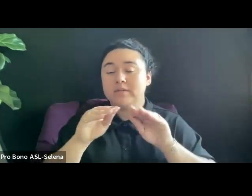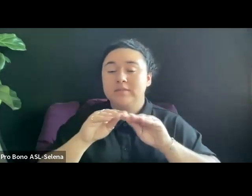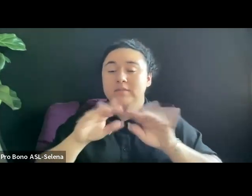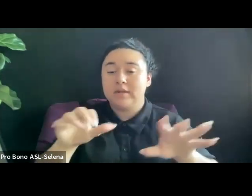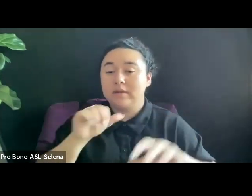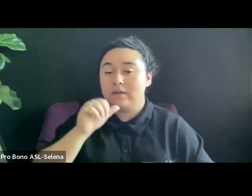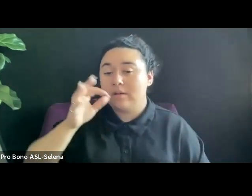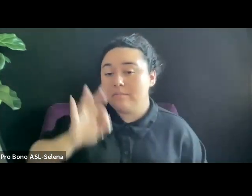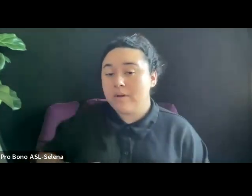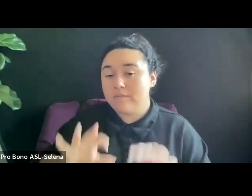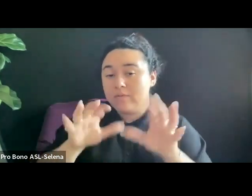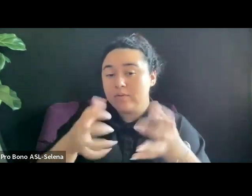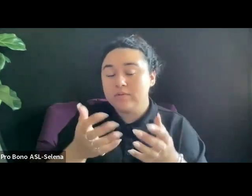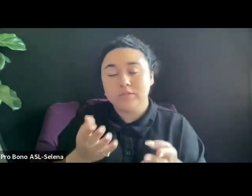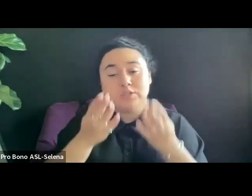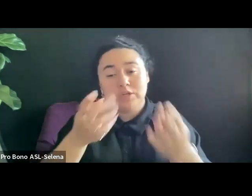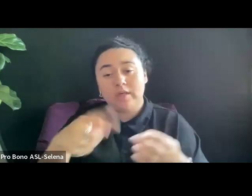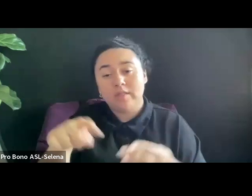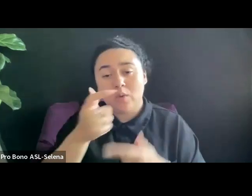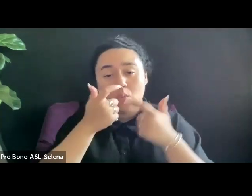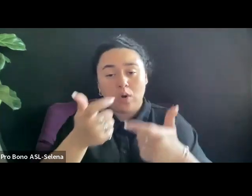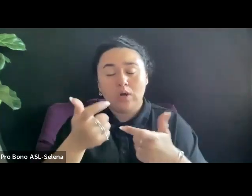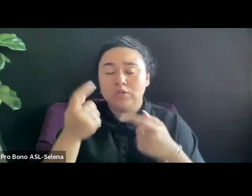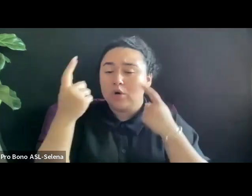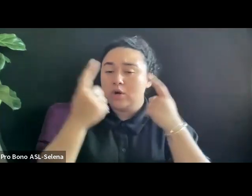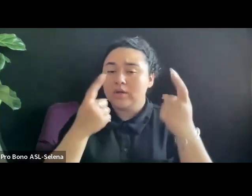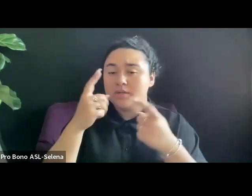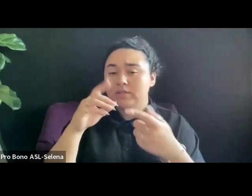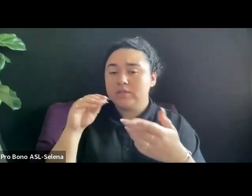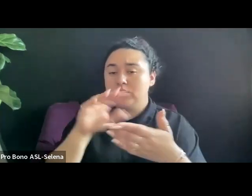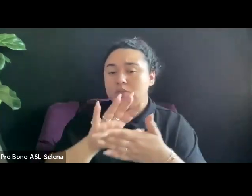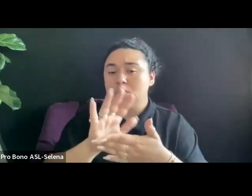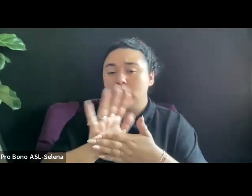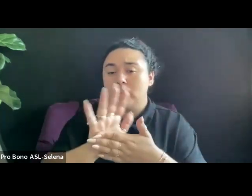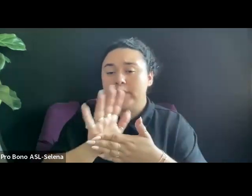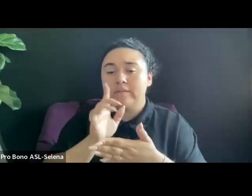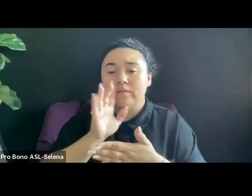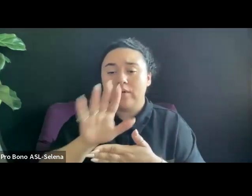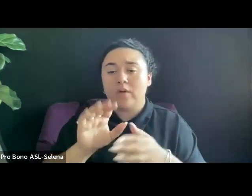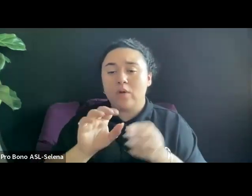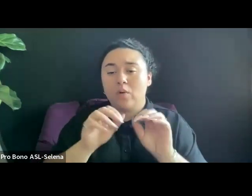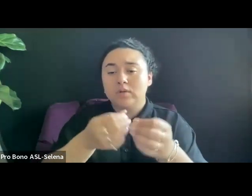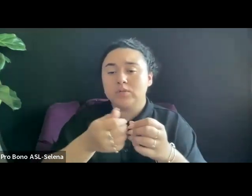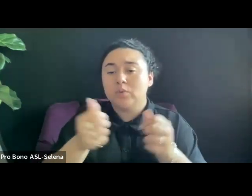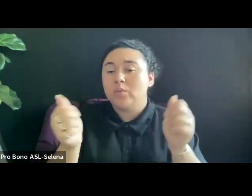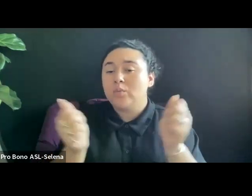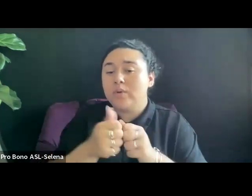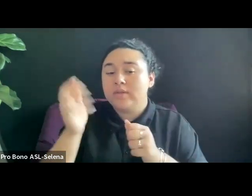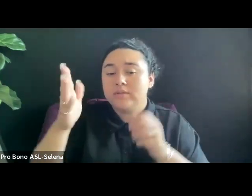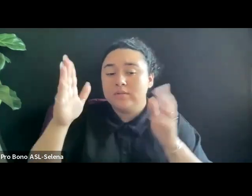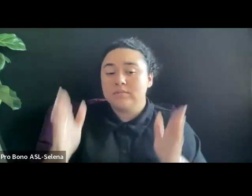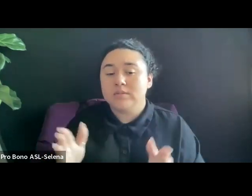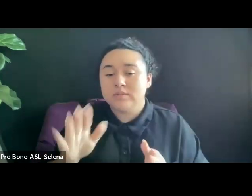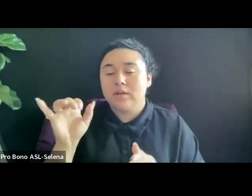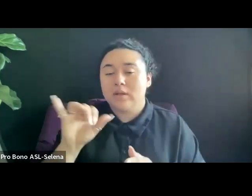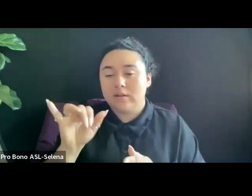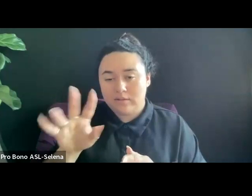OR CONSIDER A SCREENING FOR ORGANIZATIONS WITH SPEAKERS AND YOUR SUBJECTS. IT IS IMPORTANT TO NOAH